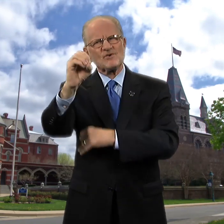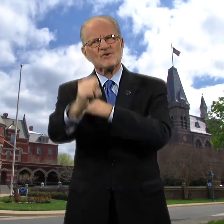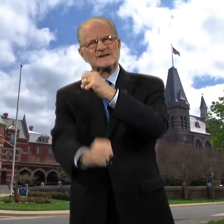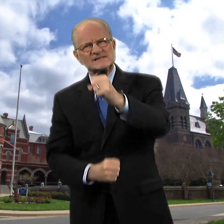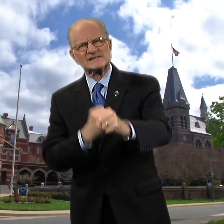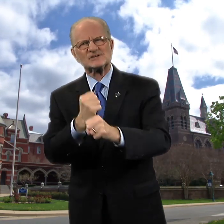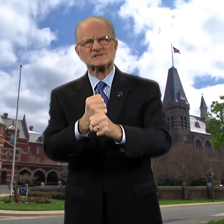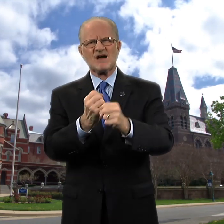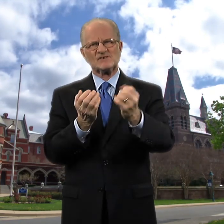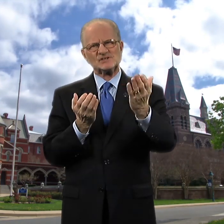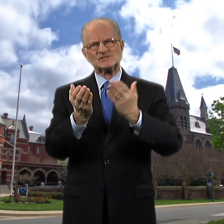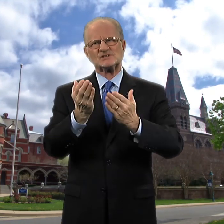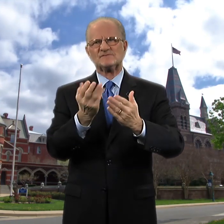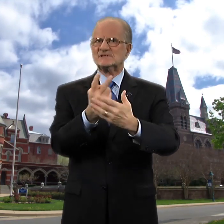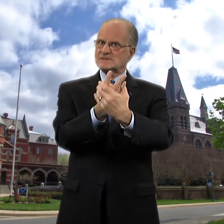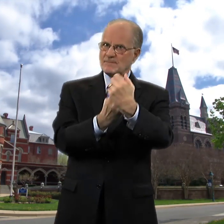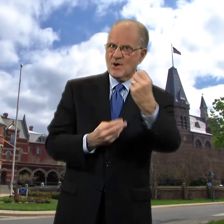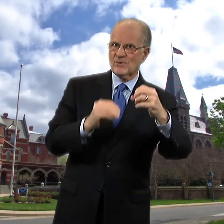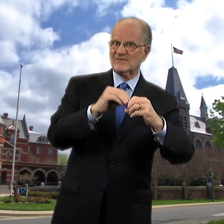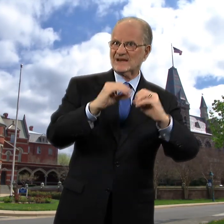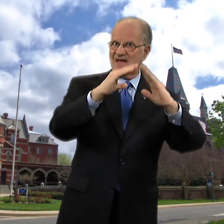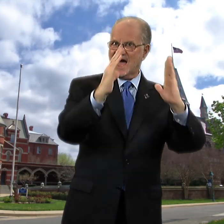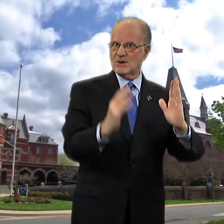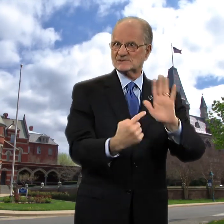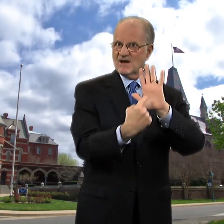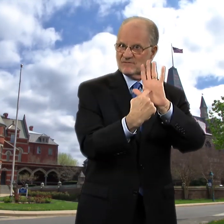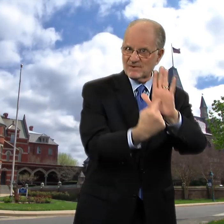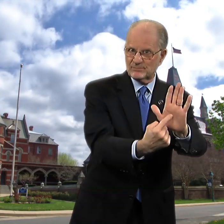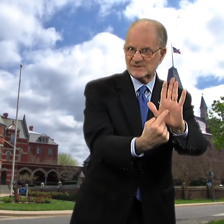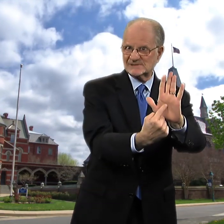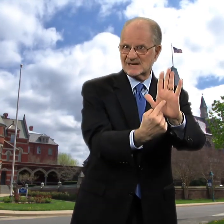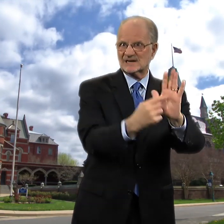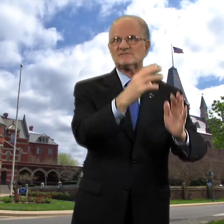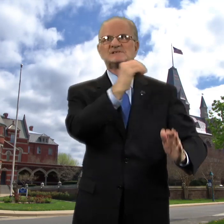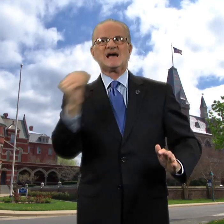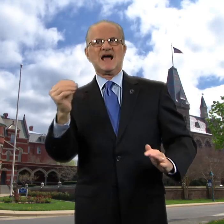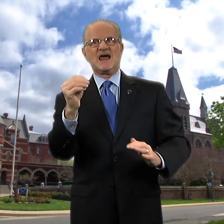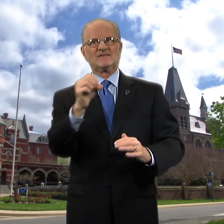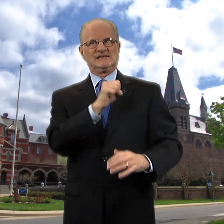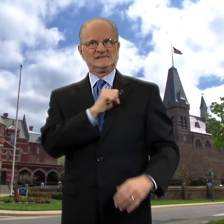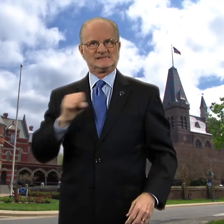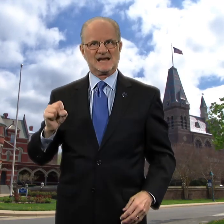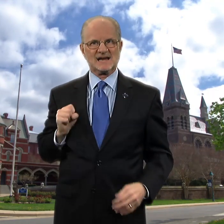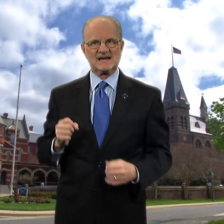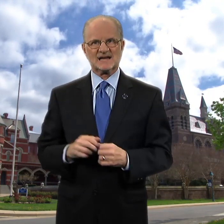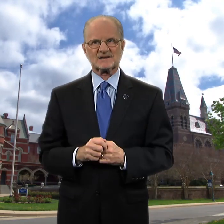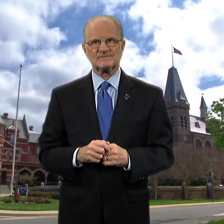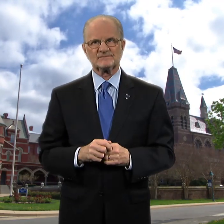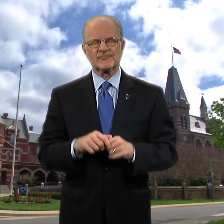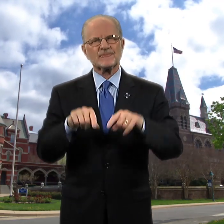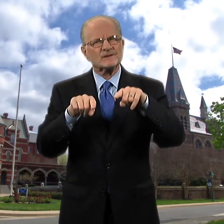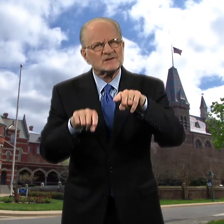in both the House of Representatives and the Senate.